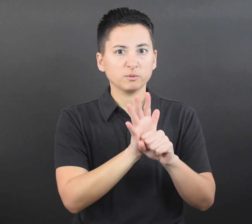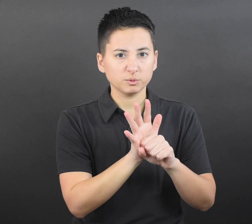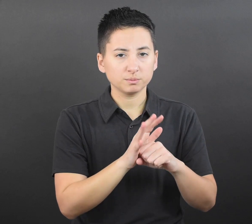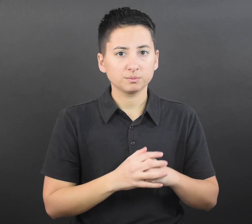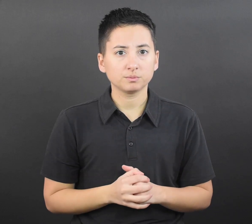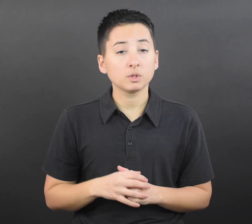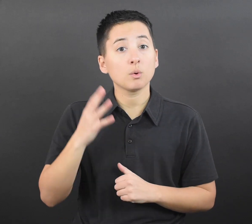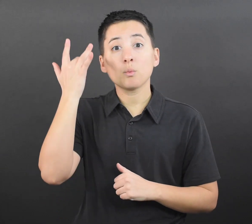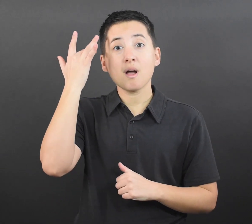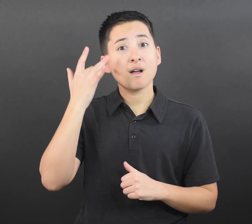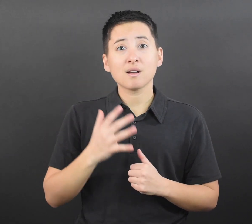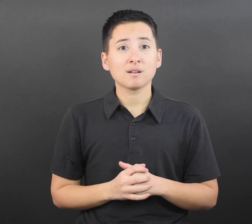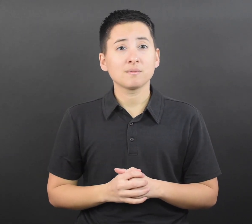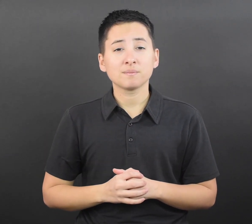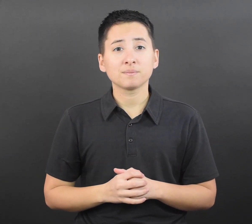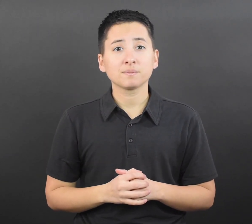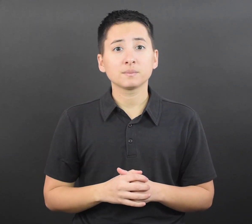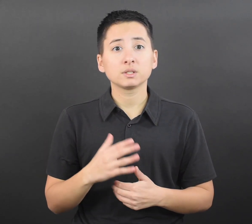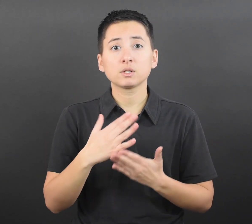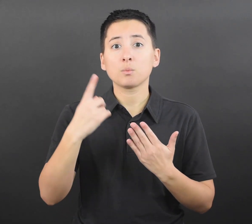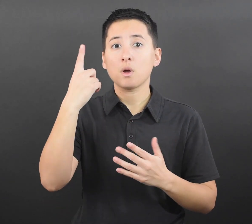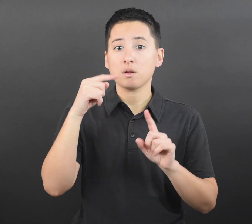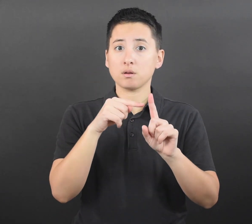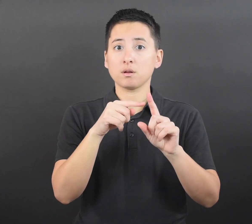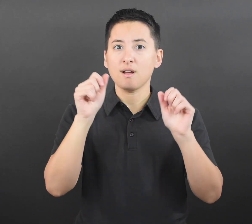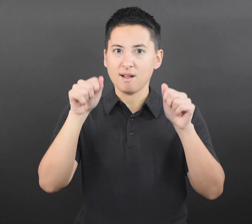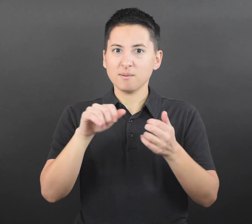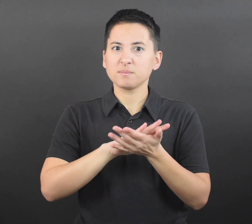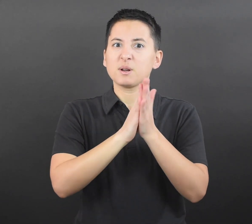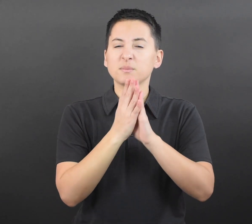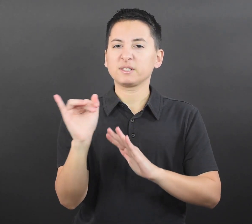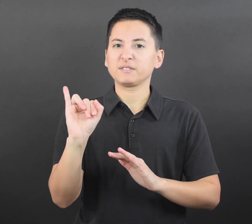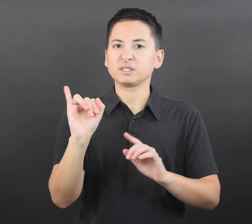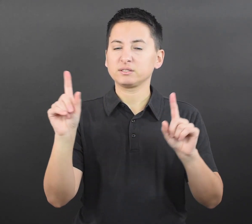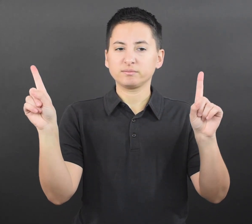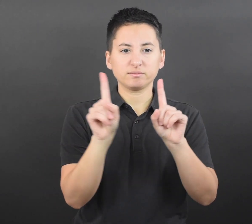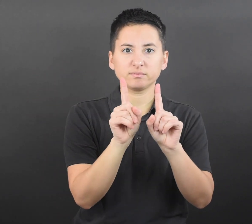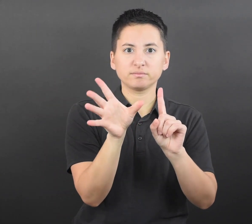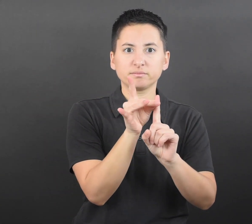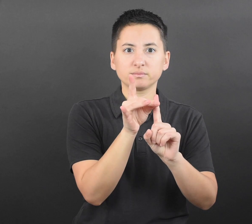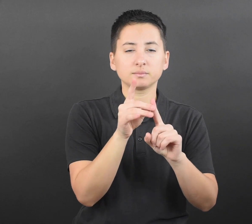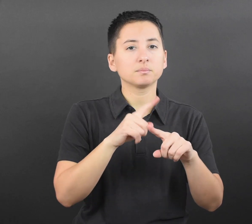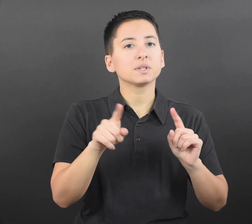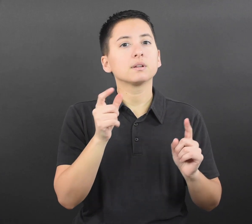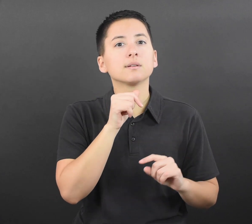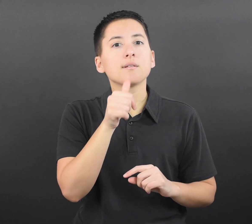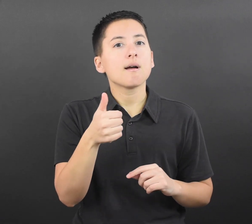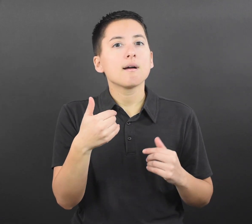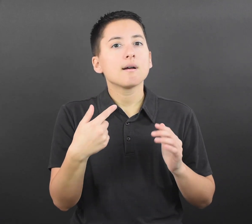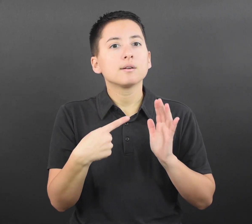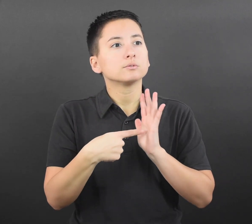This is because someone can be infected with the virus that causes COVID- 19 but may not show